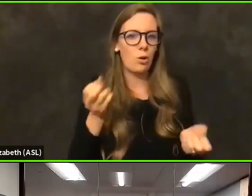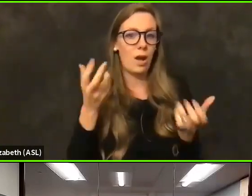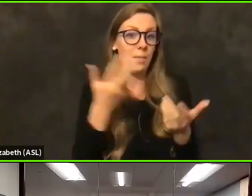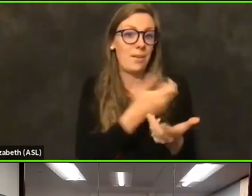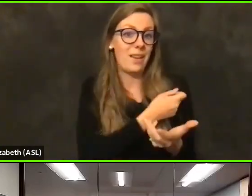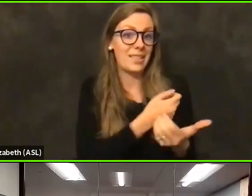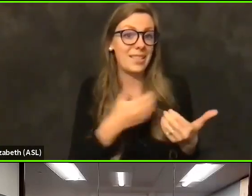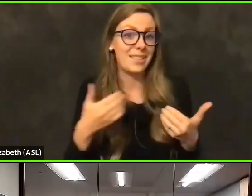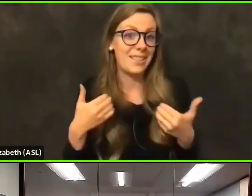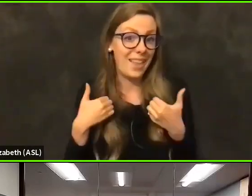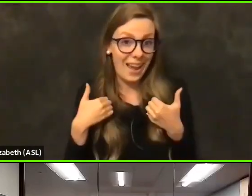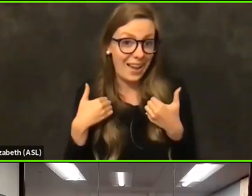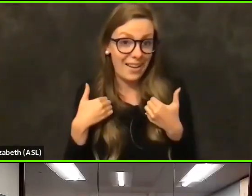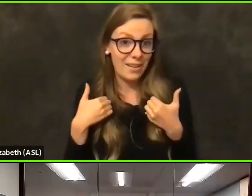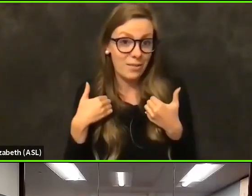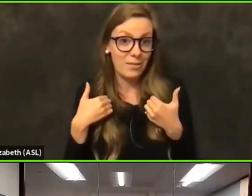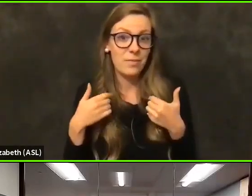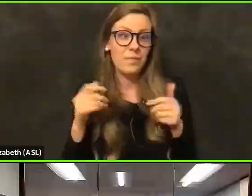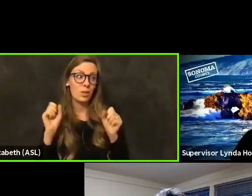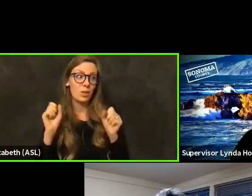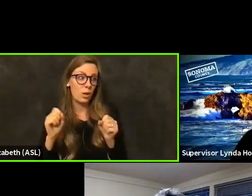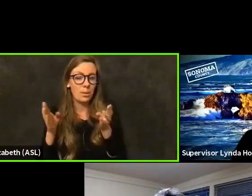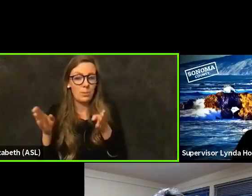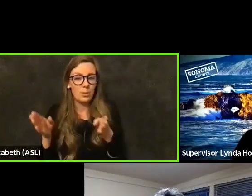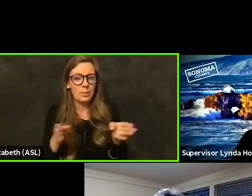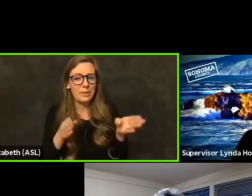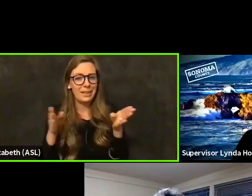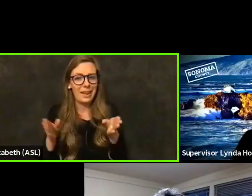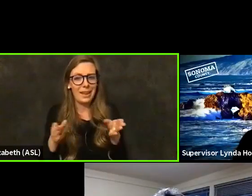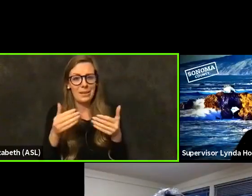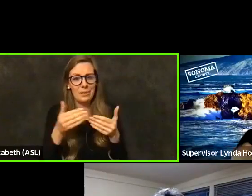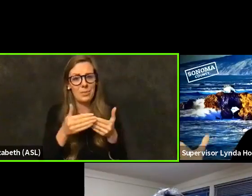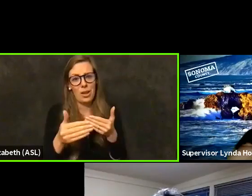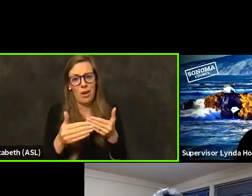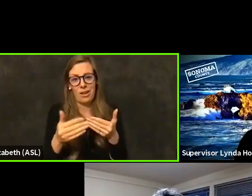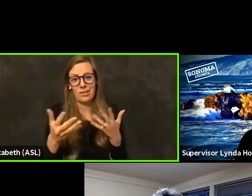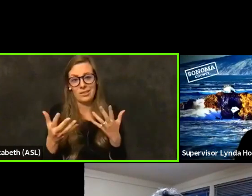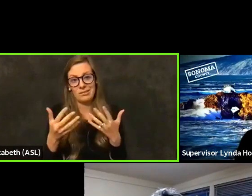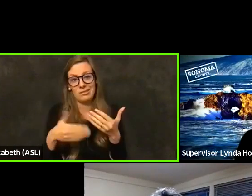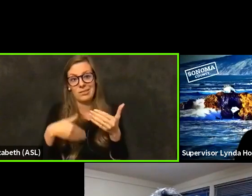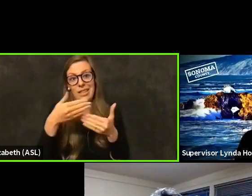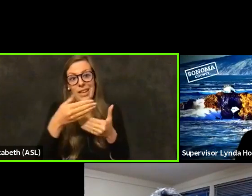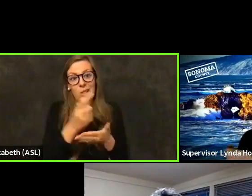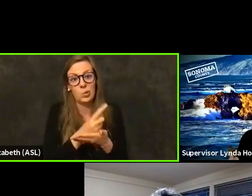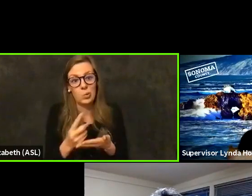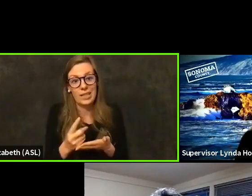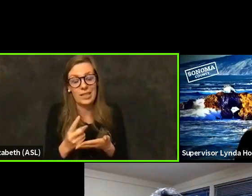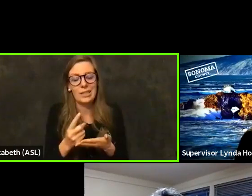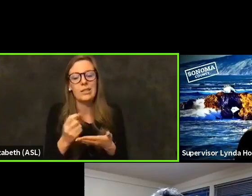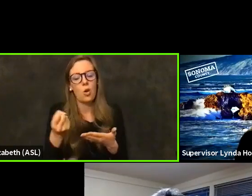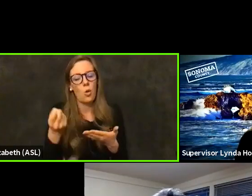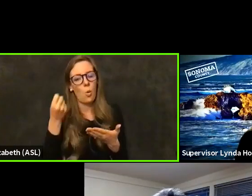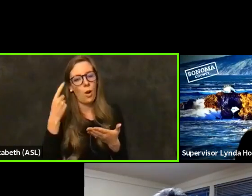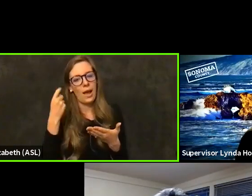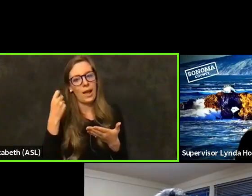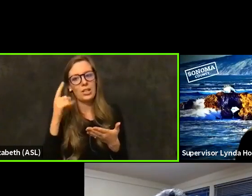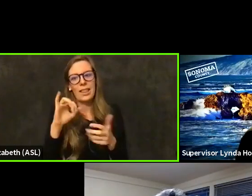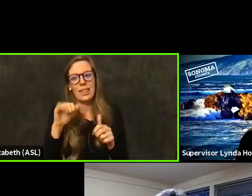hand in order to be able to plan much beyond beyond sort of the next week. And so I understand that's been a challenge for you as well.